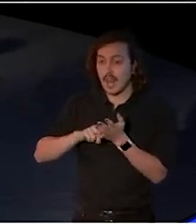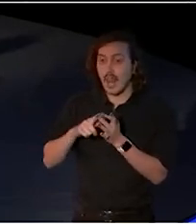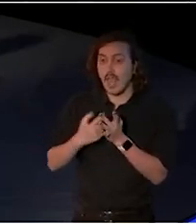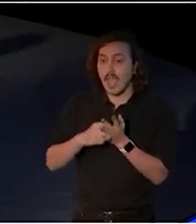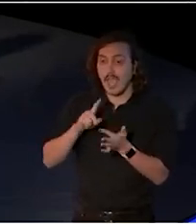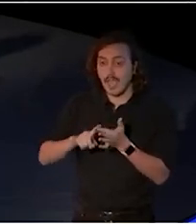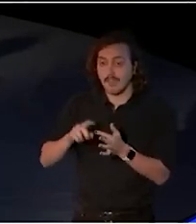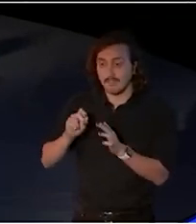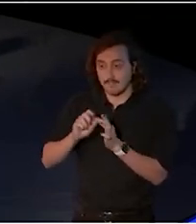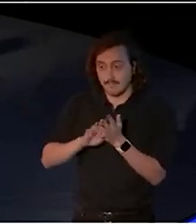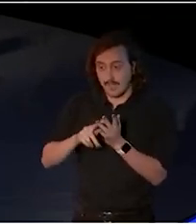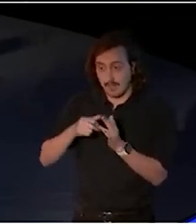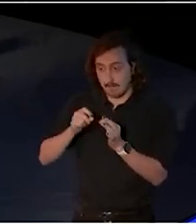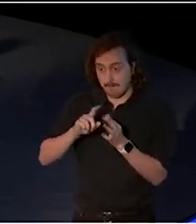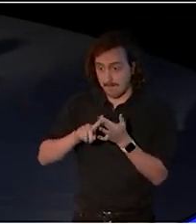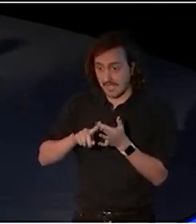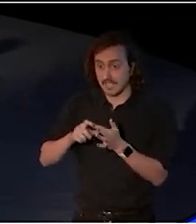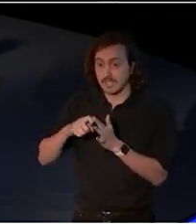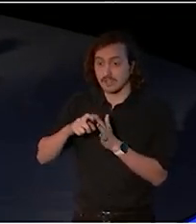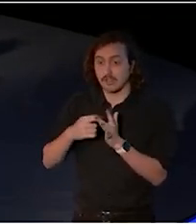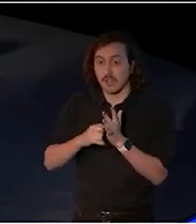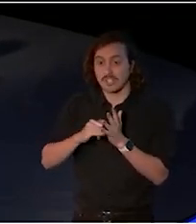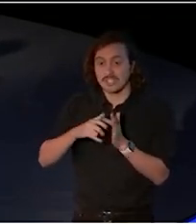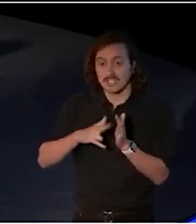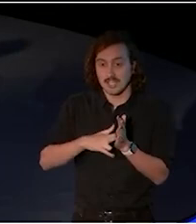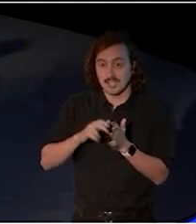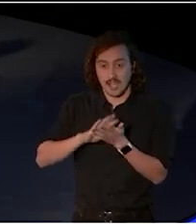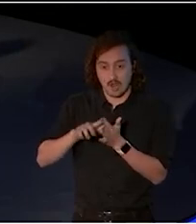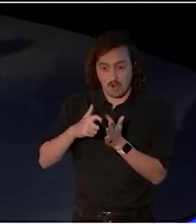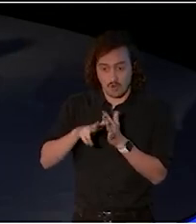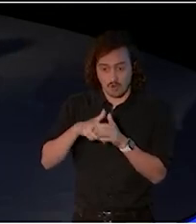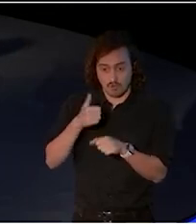Kirsten Herring Deputy Director General Arts Queensland.